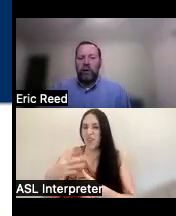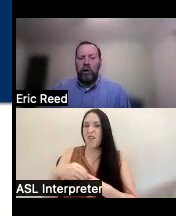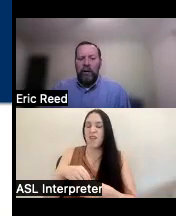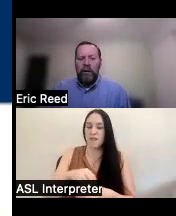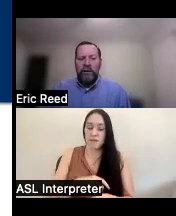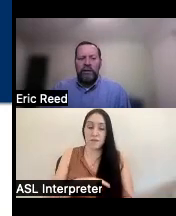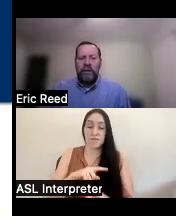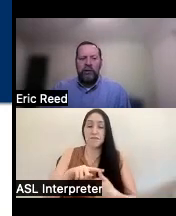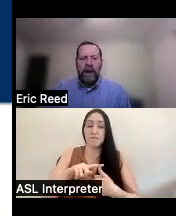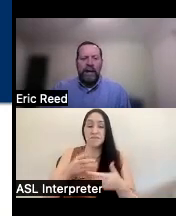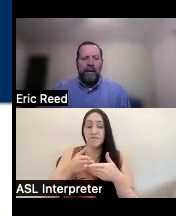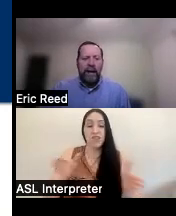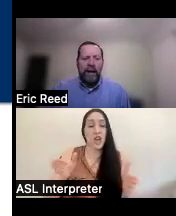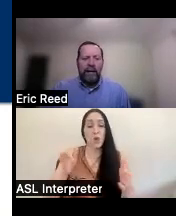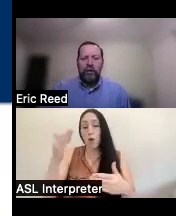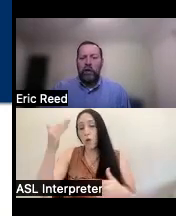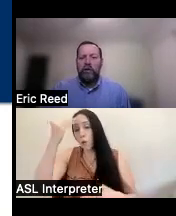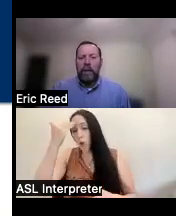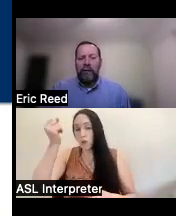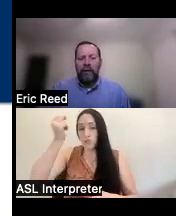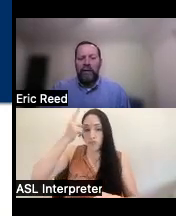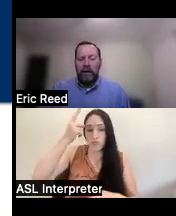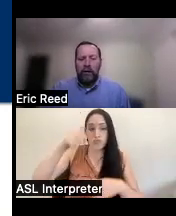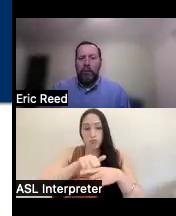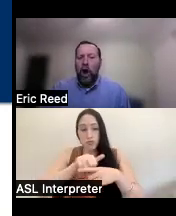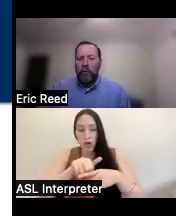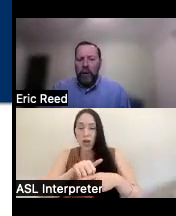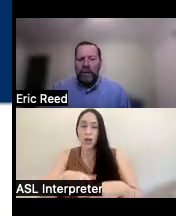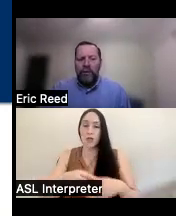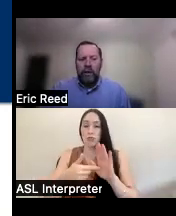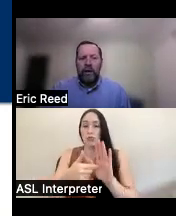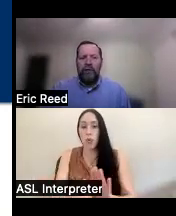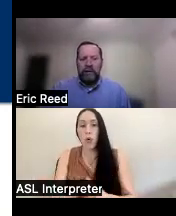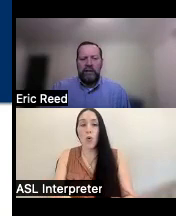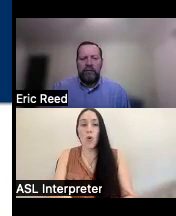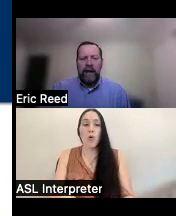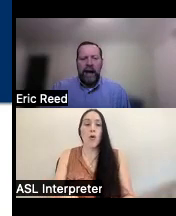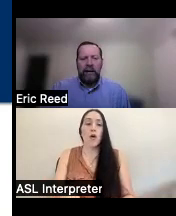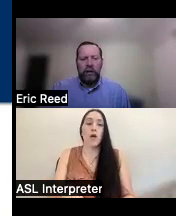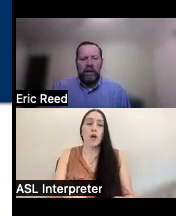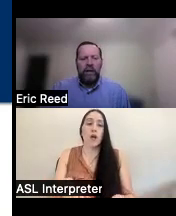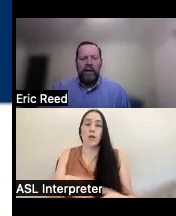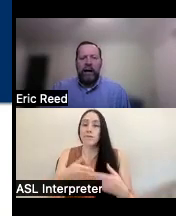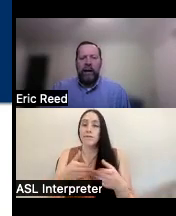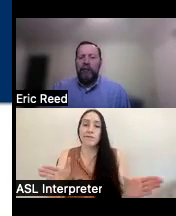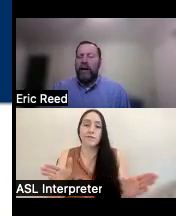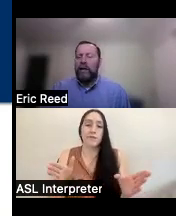awareness training that just shows benefits of a broad range of assistive technology funding